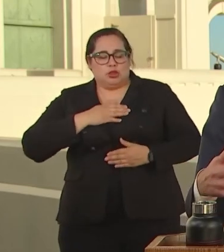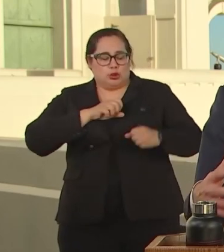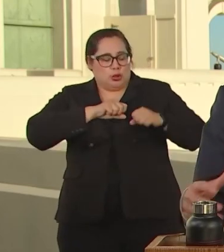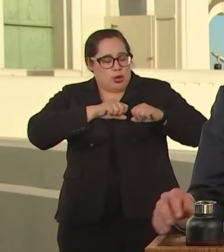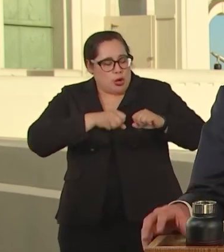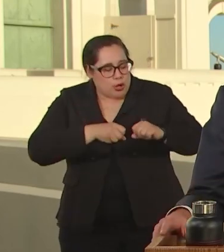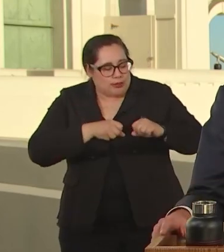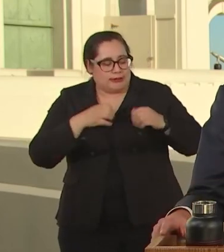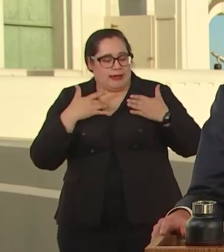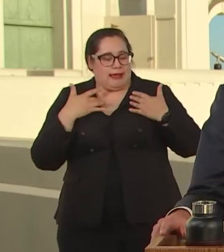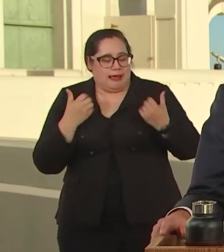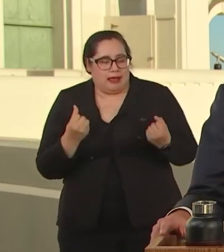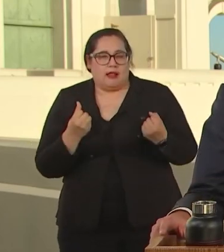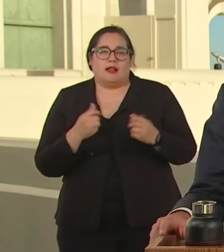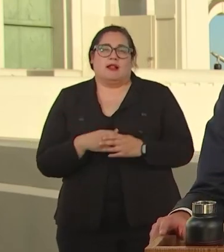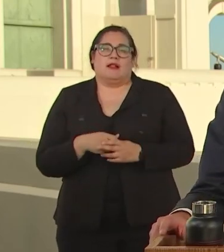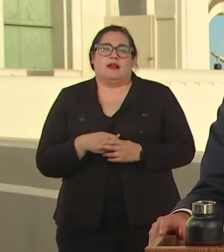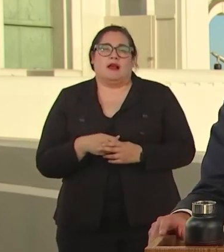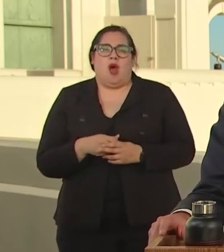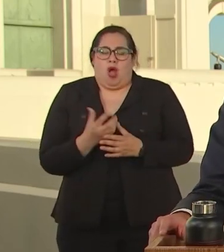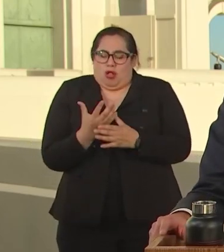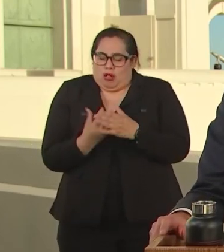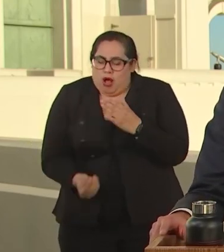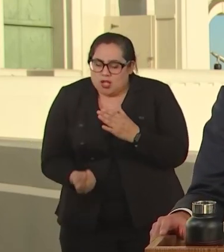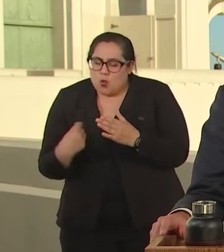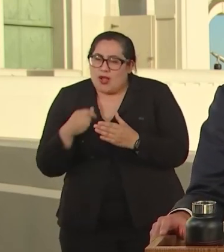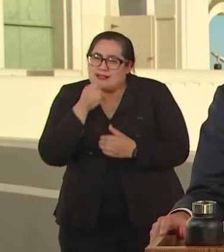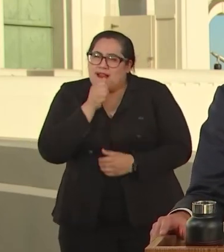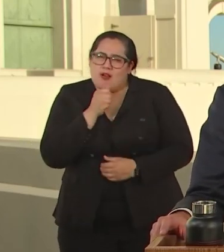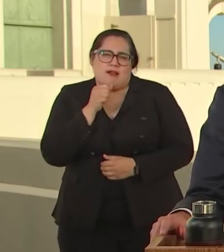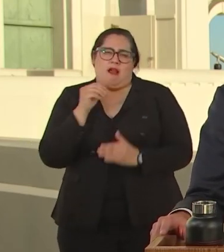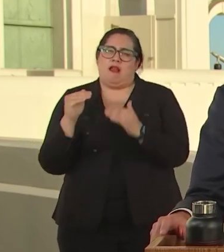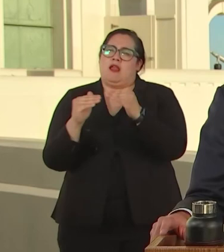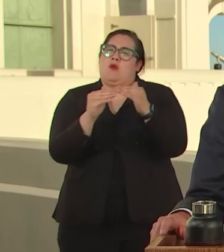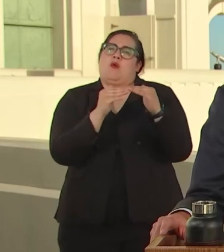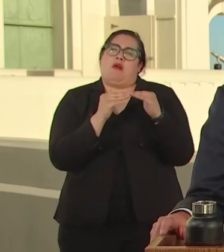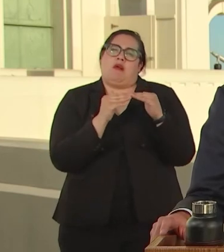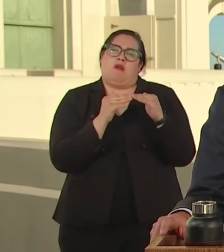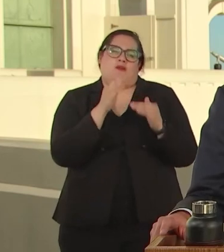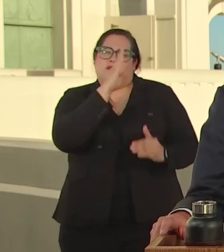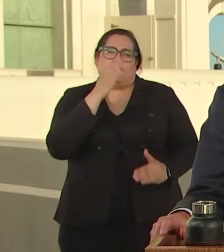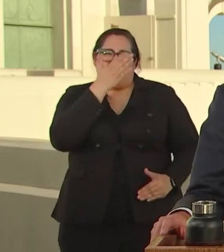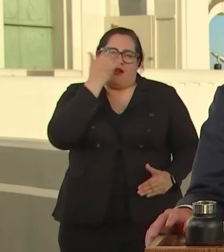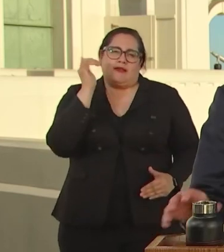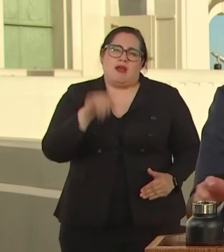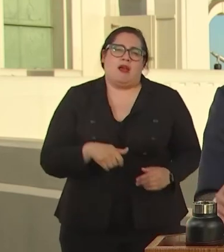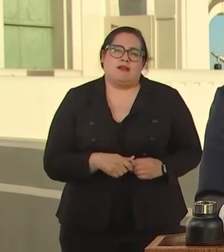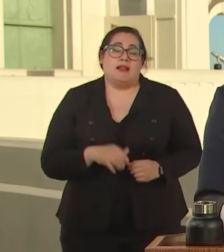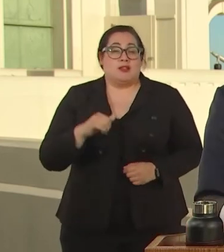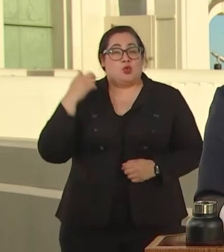SHARED EQUALLY AND WE WILL NOT FORGET THAT. WHICH IS WHY THIS BUDGET ASKED THE DEPARTMENT OF CULTURE